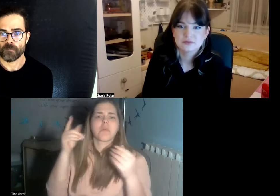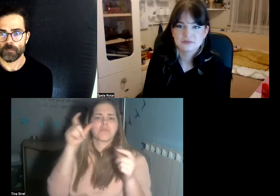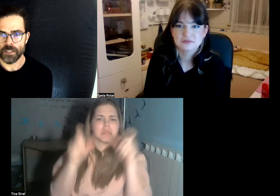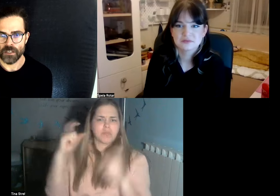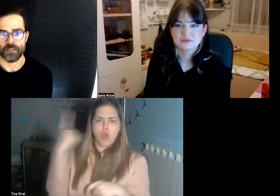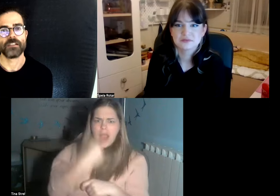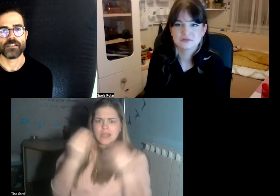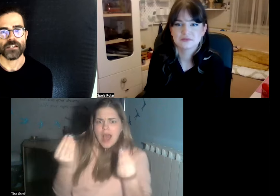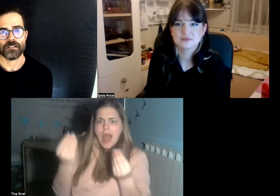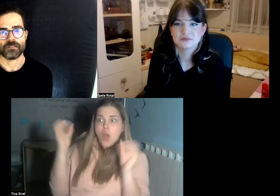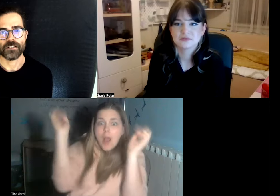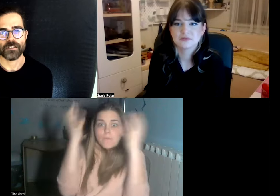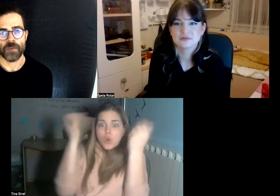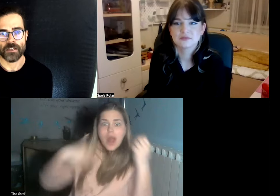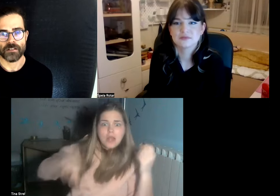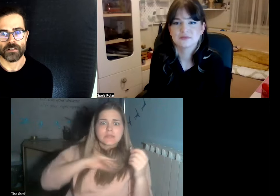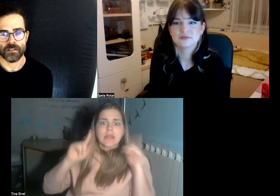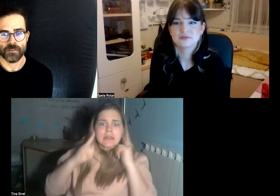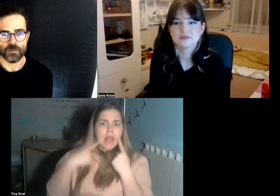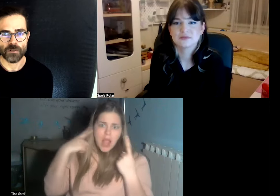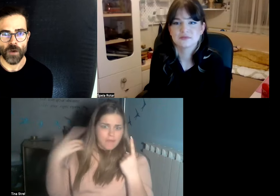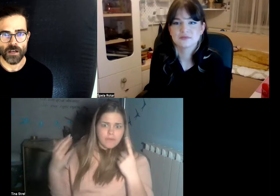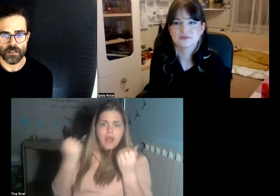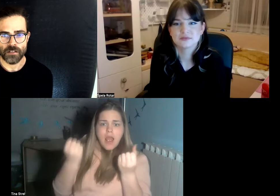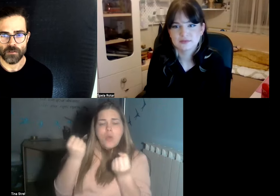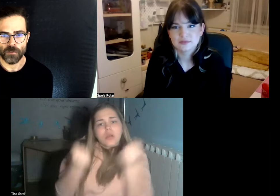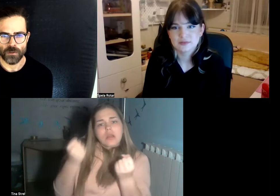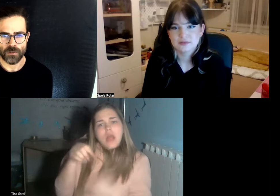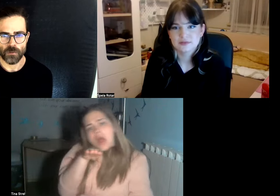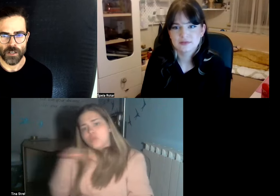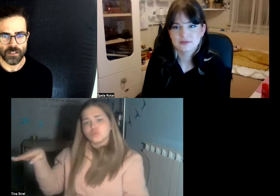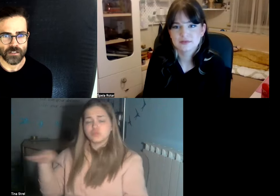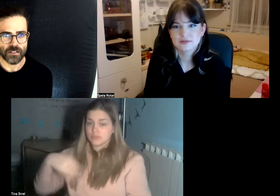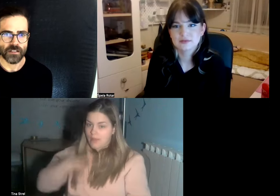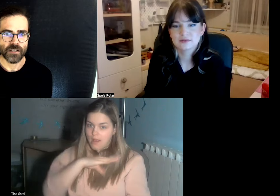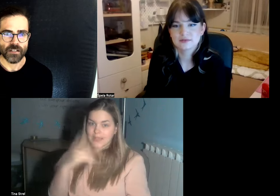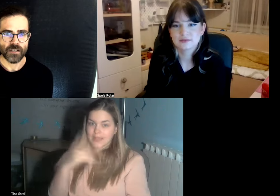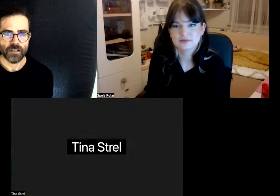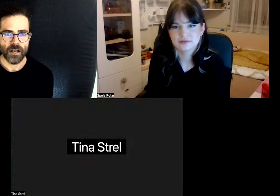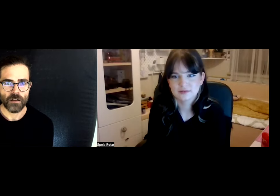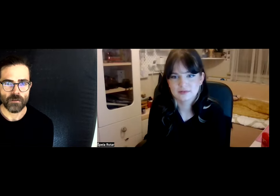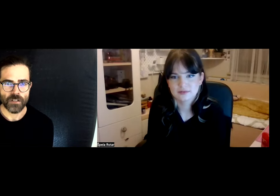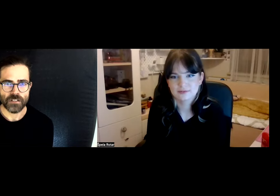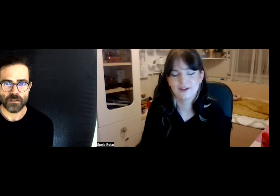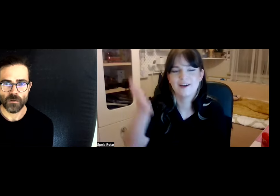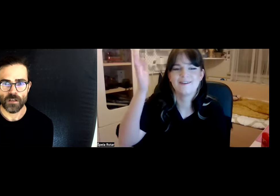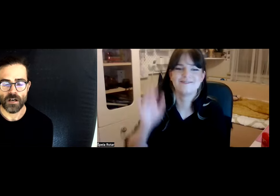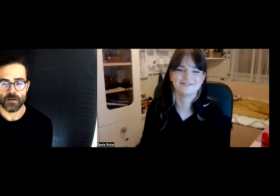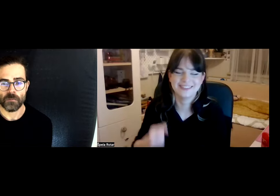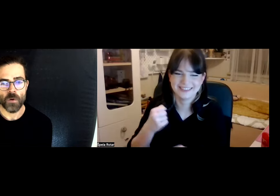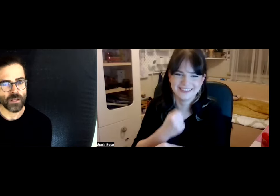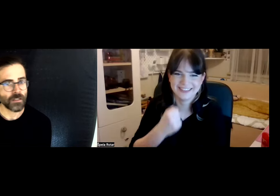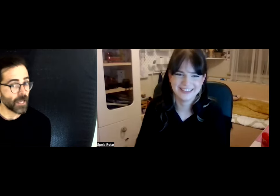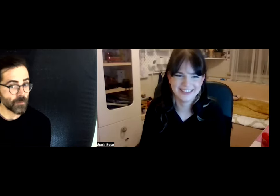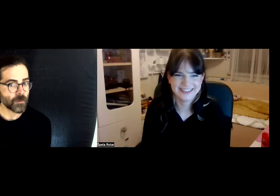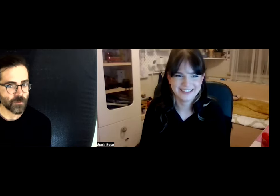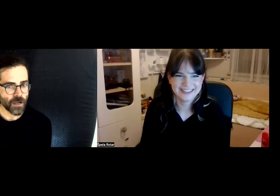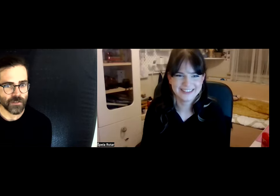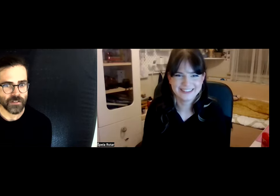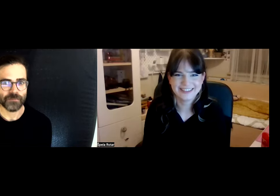spatial and visual awareness of what what is around this we are more than capable drivers